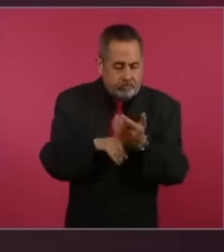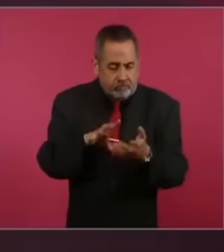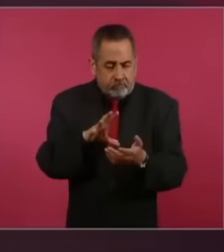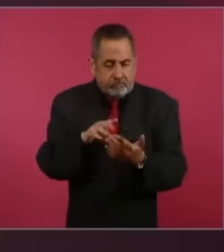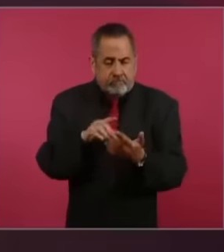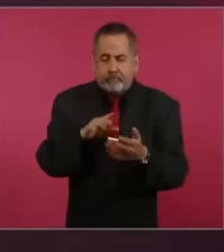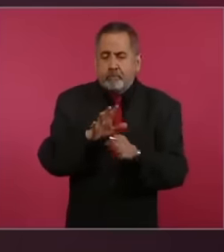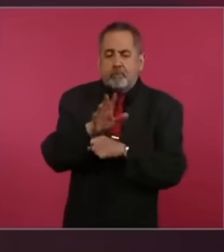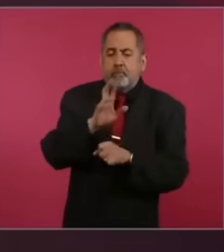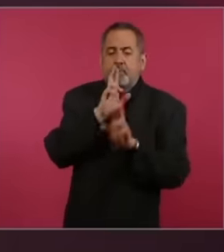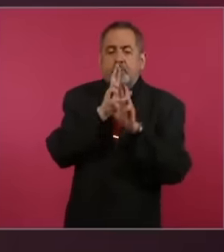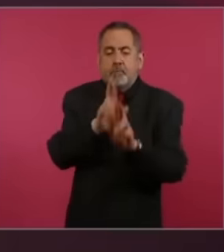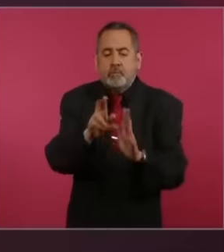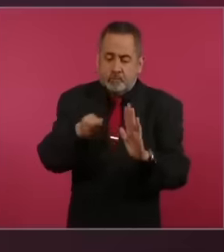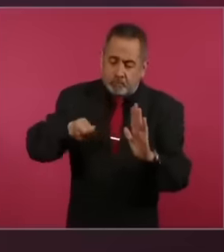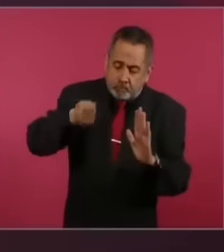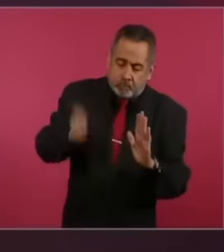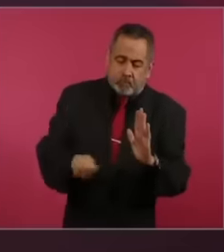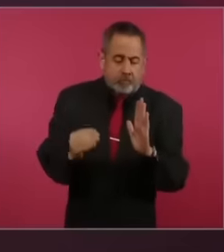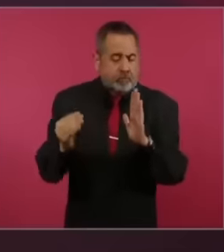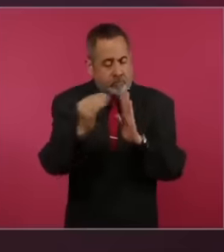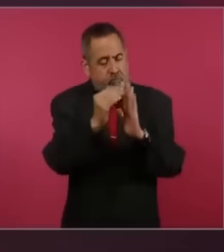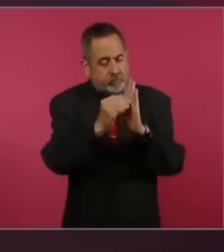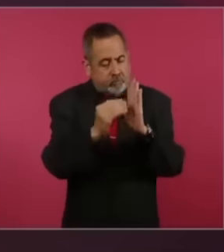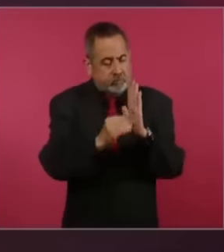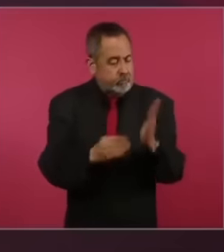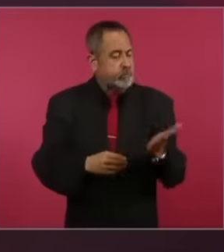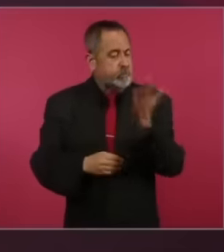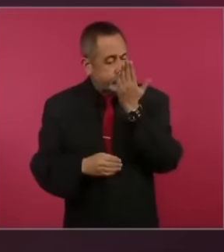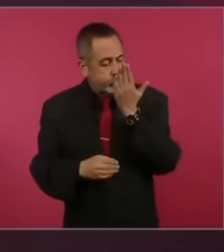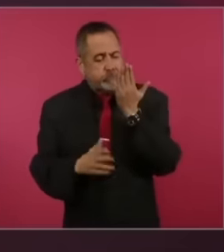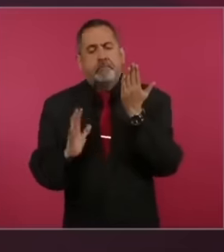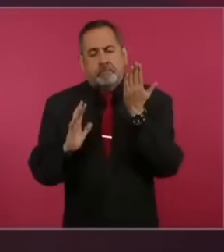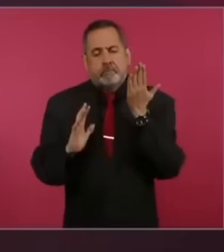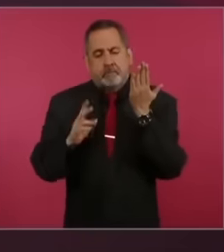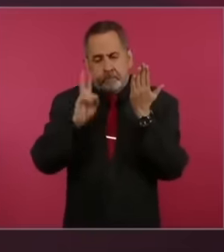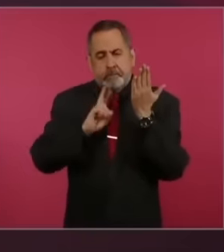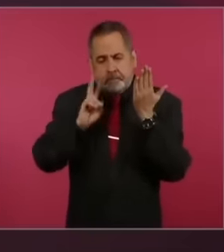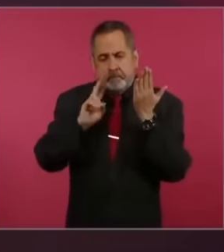, which is what proceeds for the Tax authorities and